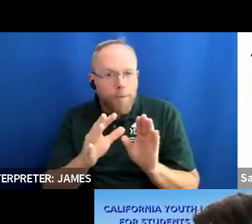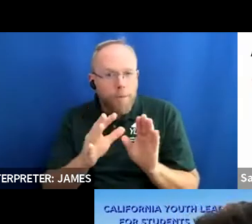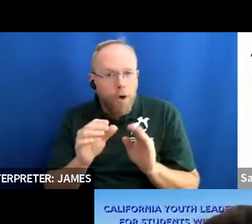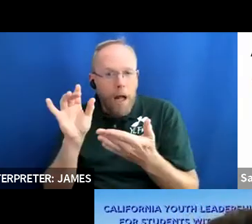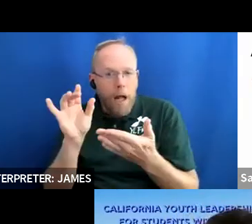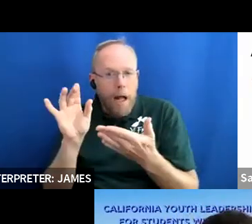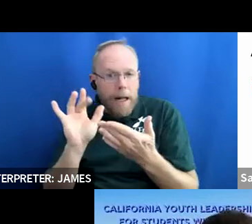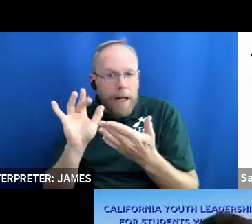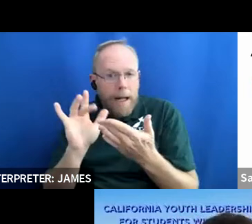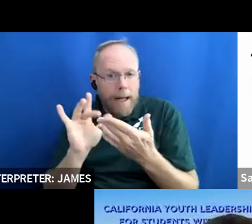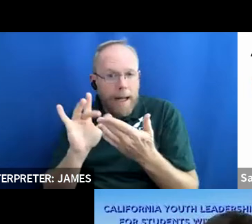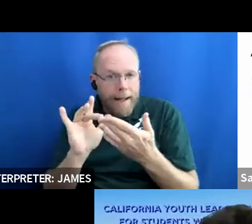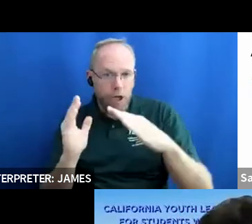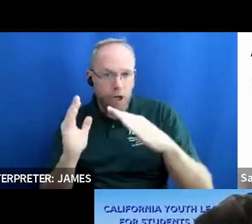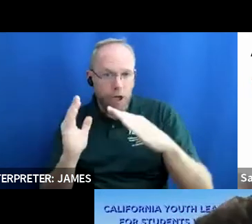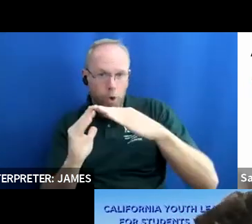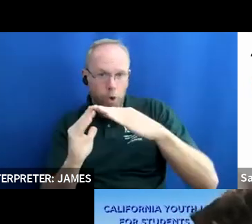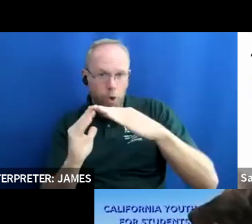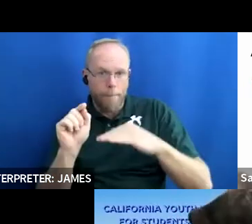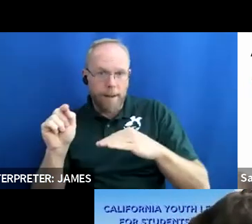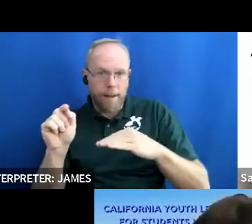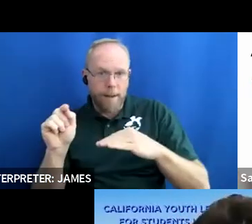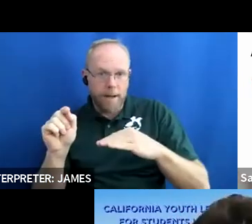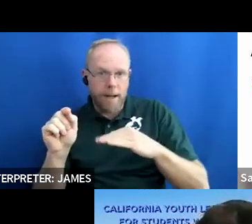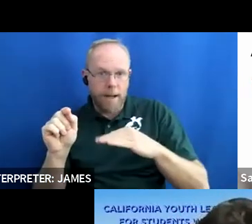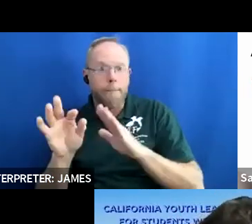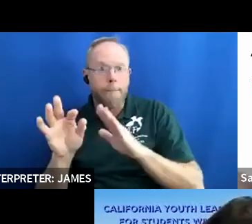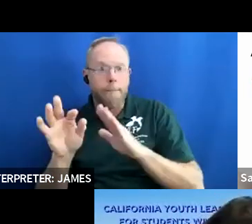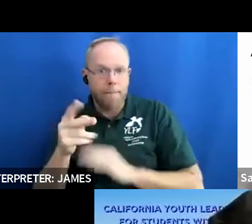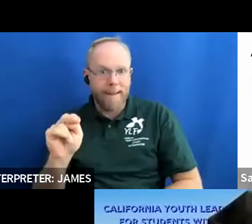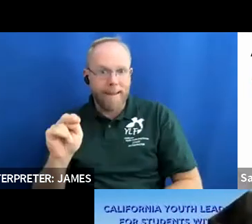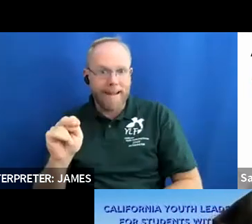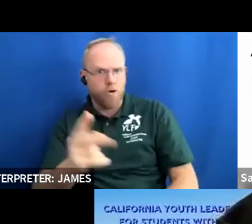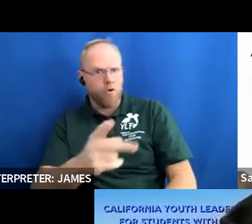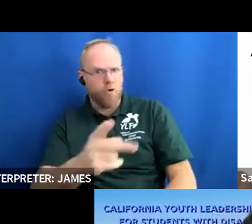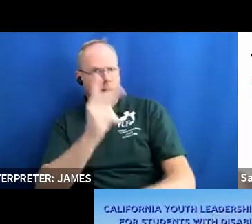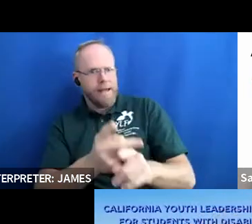that will keep them on the screen should they get lost when everybody goes and does the cheers